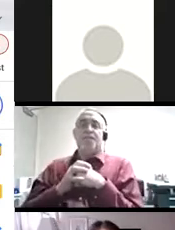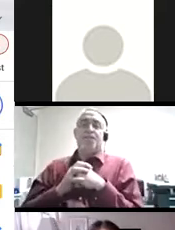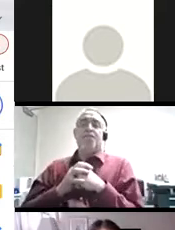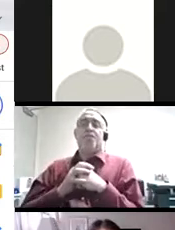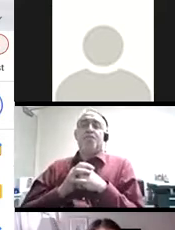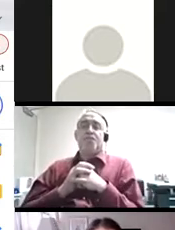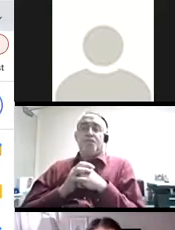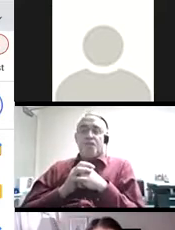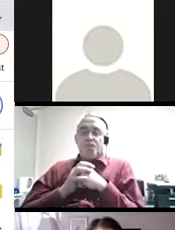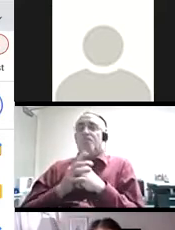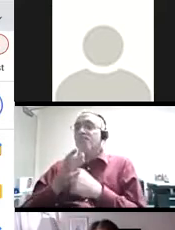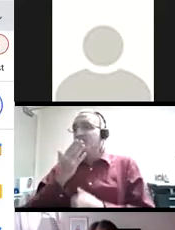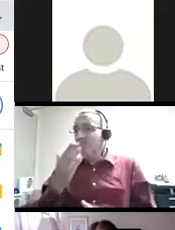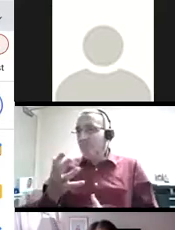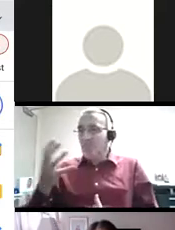Thank you so much.